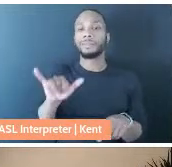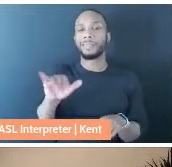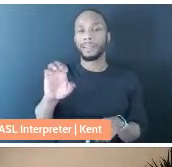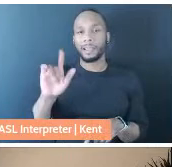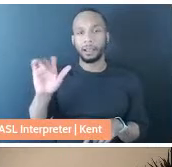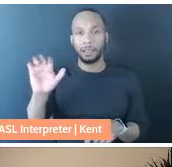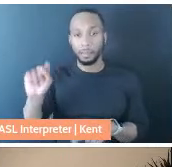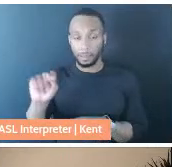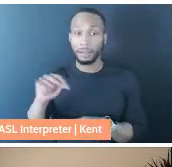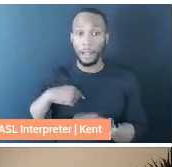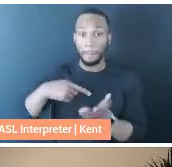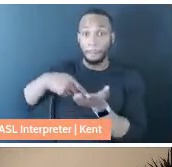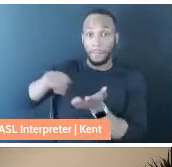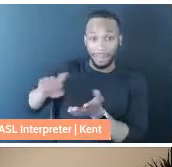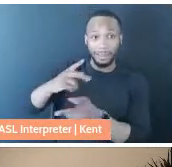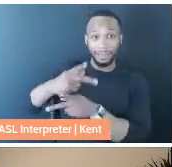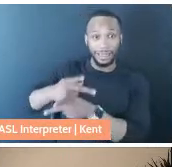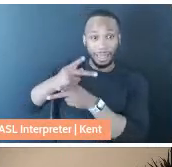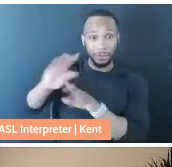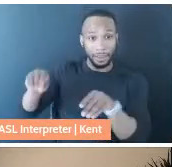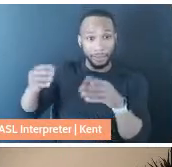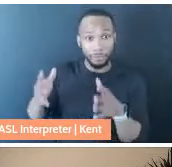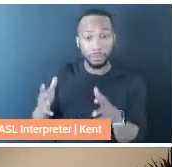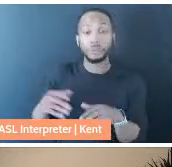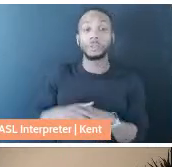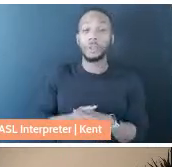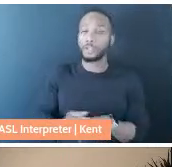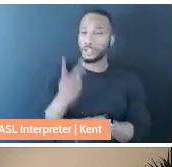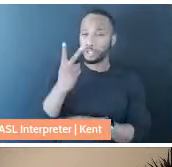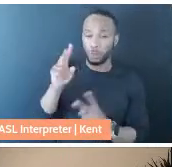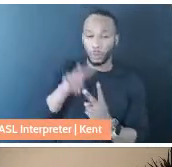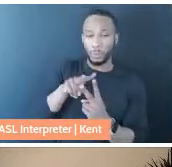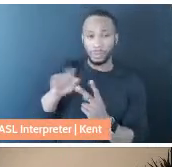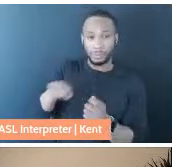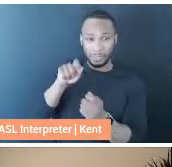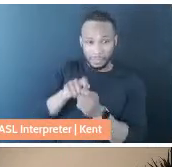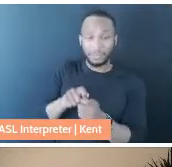paid caregivers. I mean, the two in particular, I just want to call them by their first names,